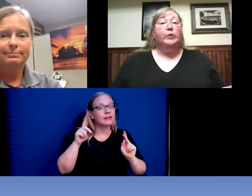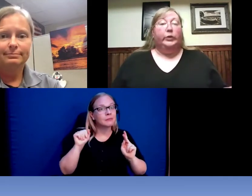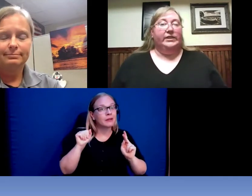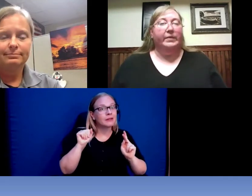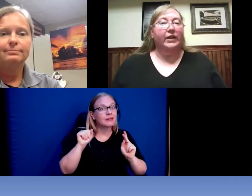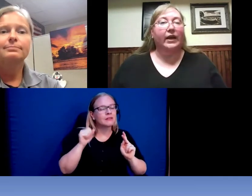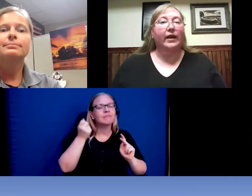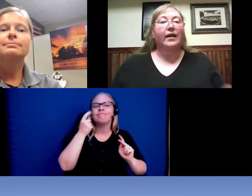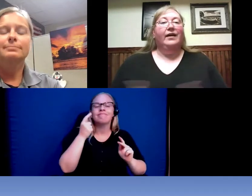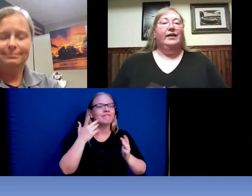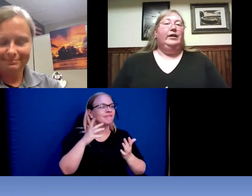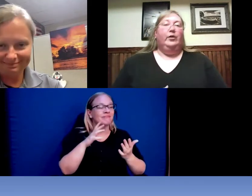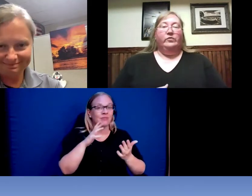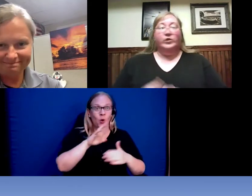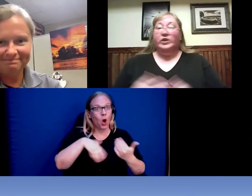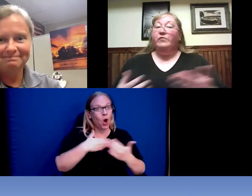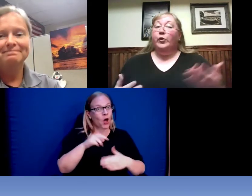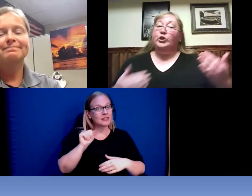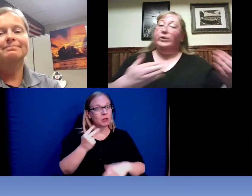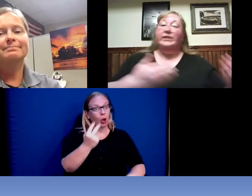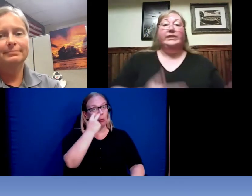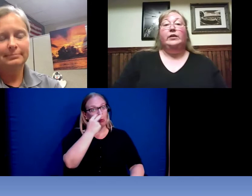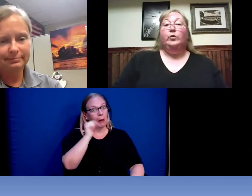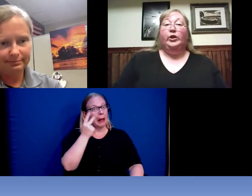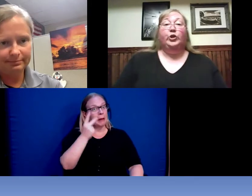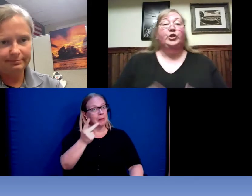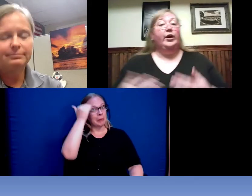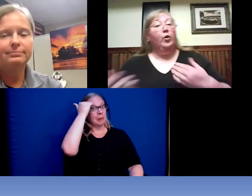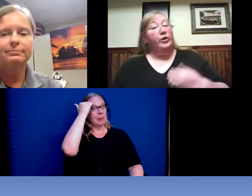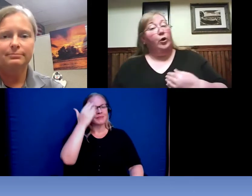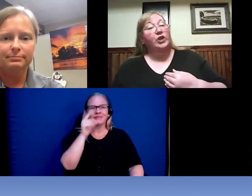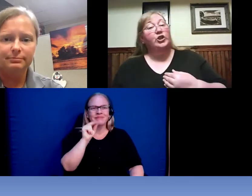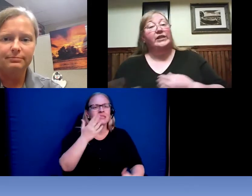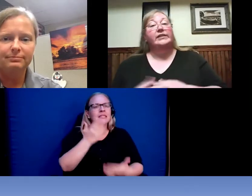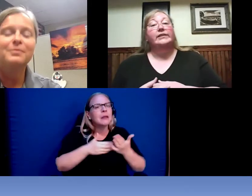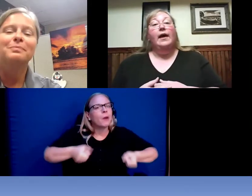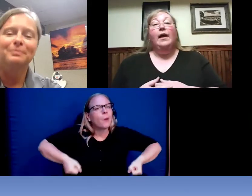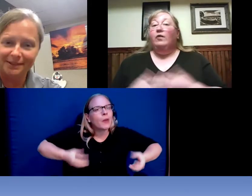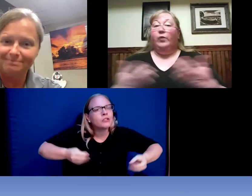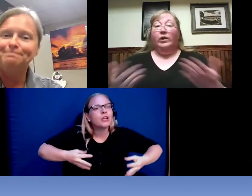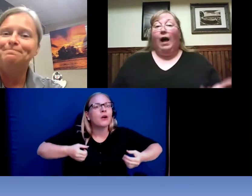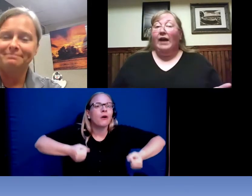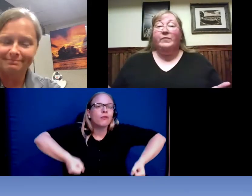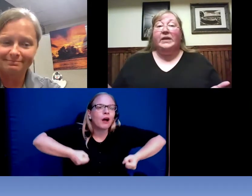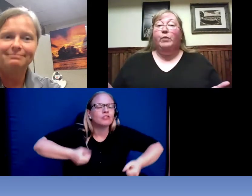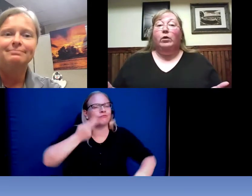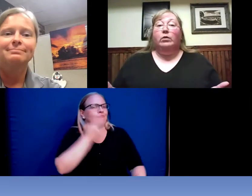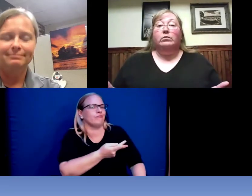disability. For some folks you can see the wheelchair or the crutches for a lot of people